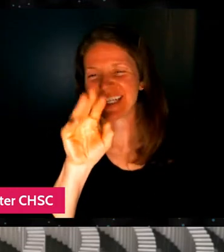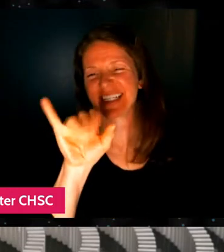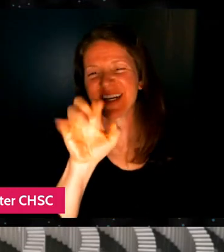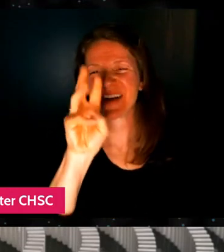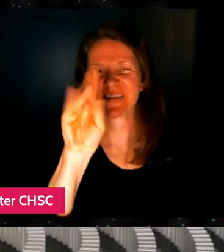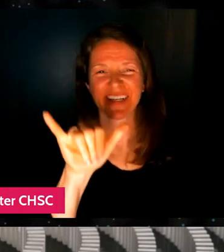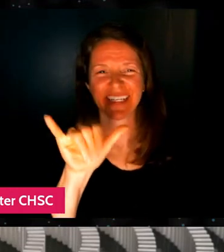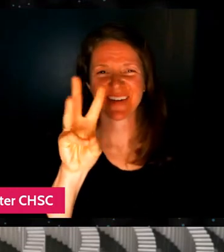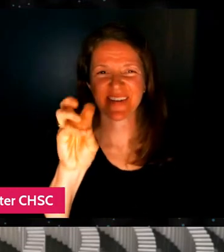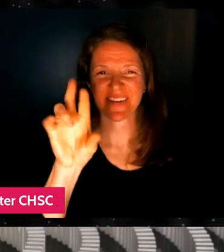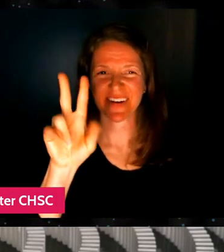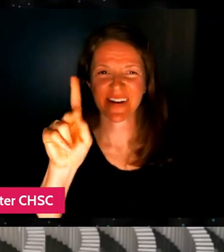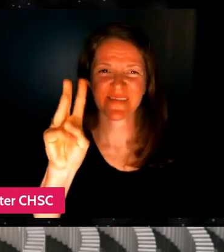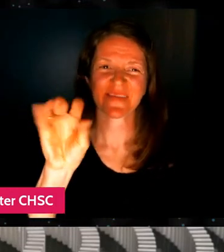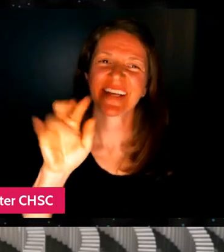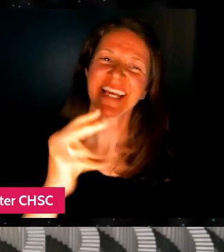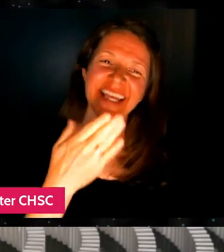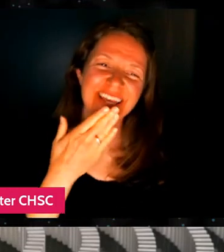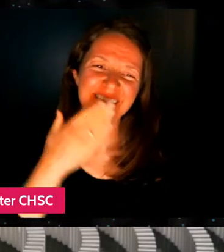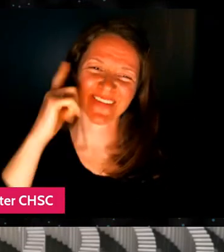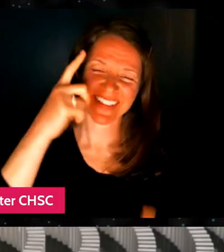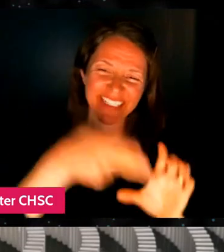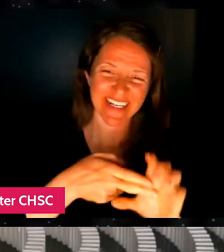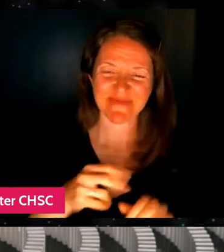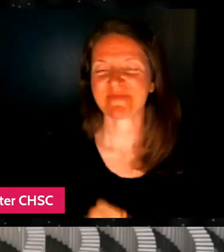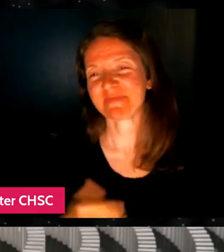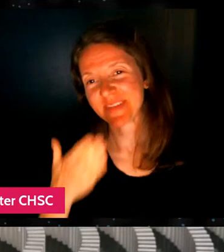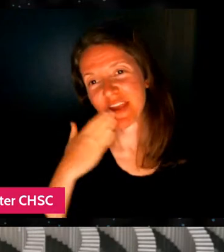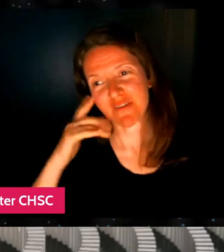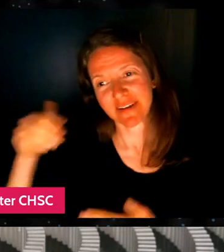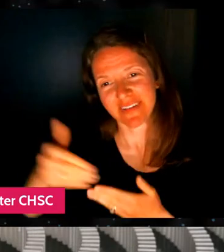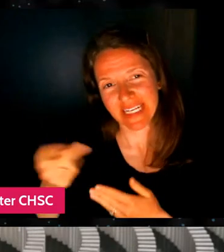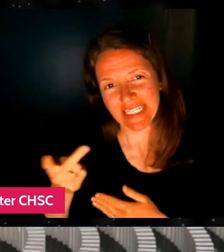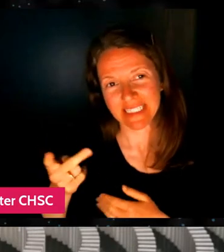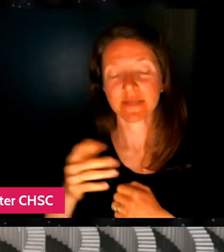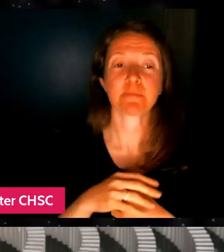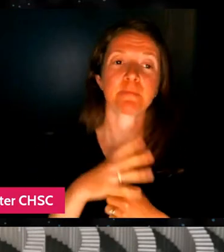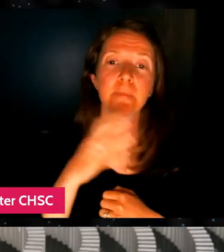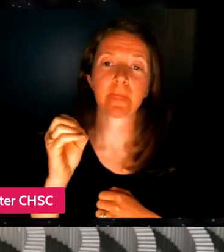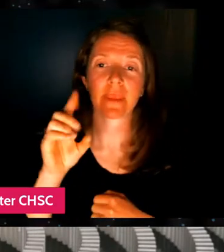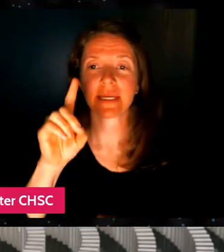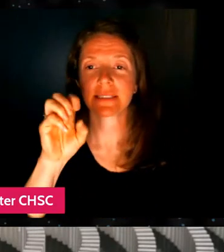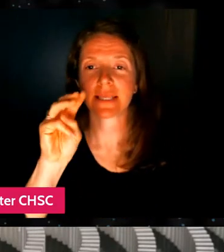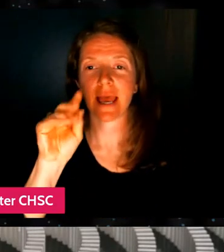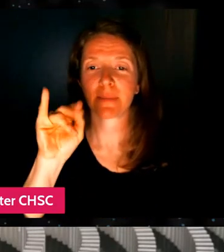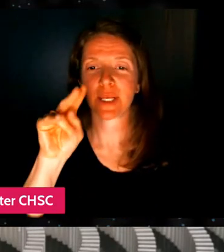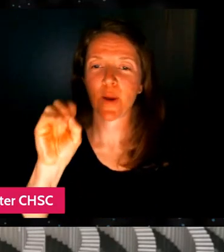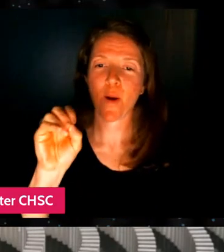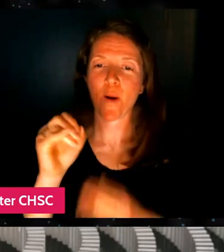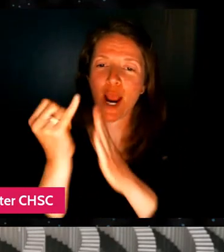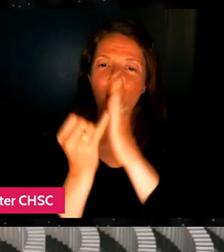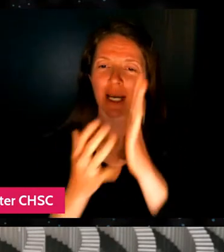Thanks so much for being here. Thanks for having us. And then we have the domino artists extraordinaire, Lily Hevesh.